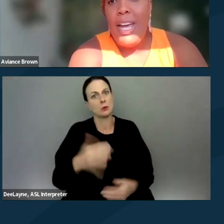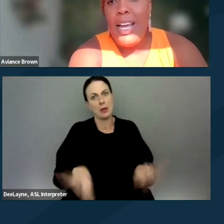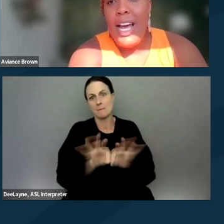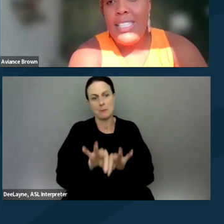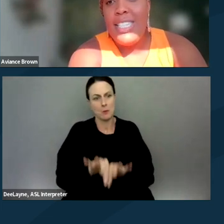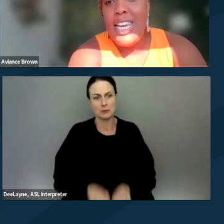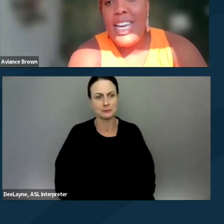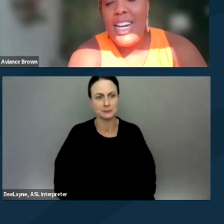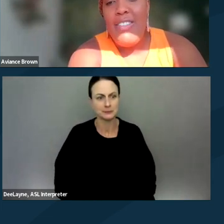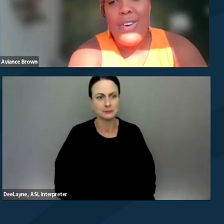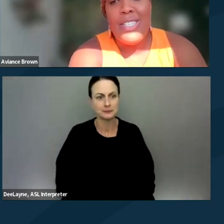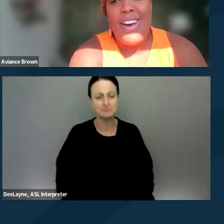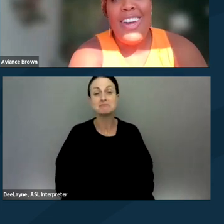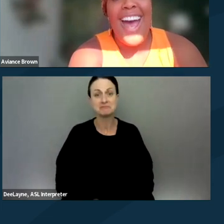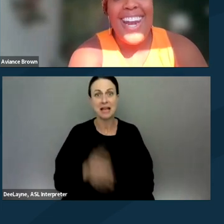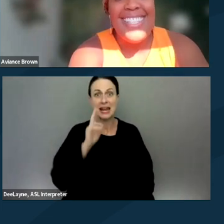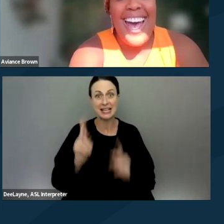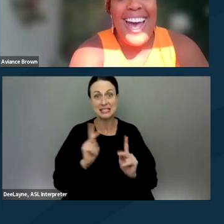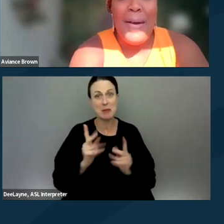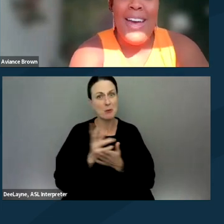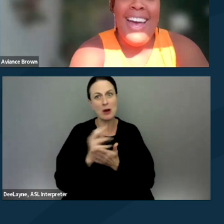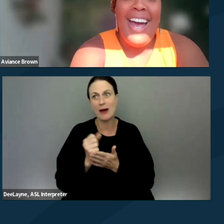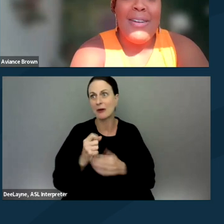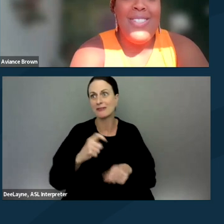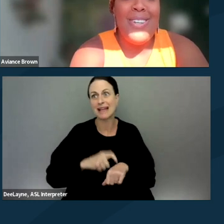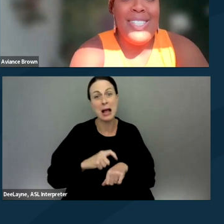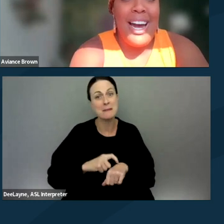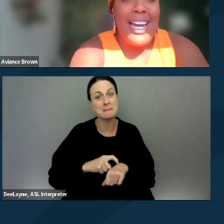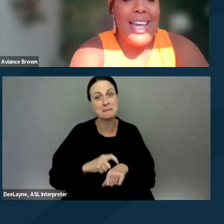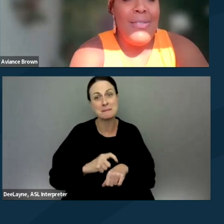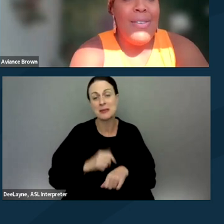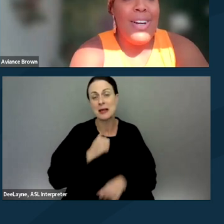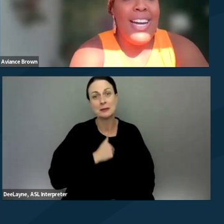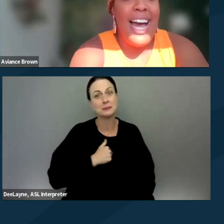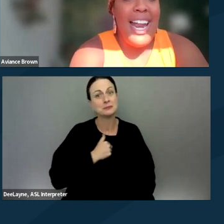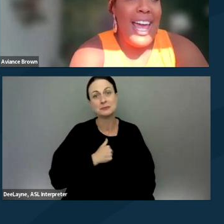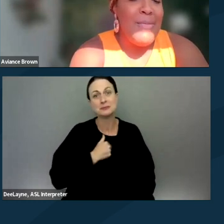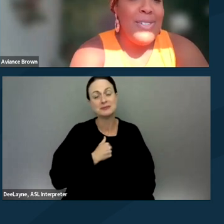And I see here folks that we are out of time. I'm so sorry that we were not able